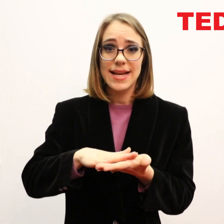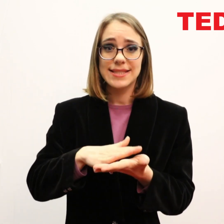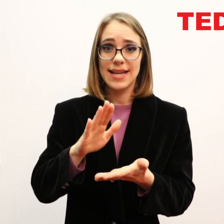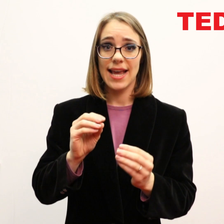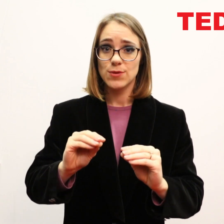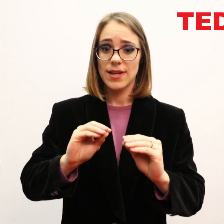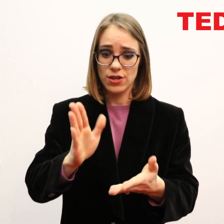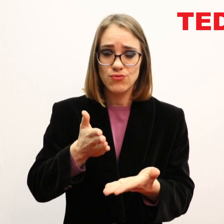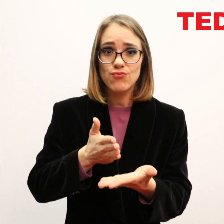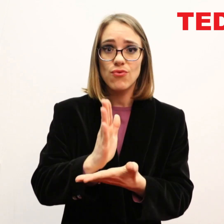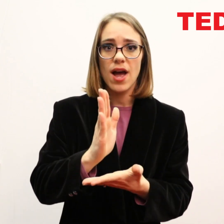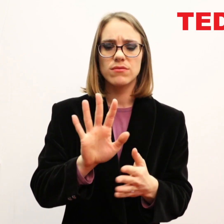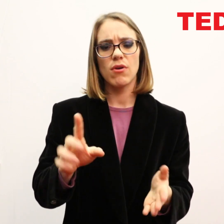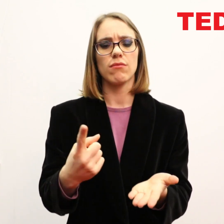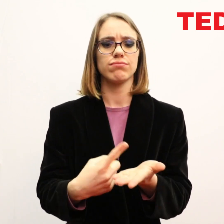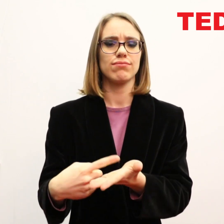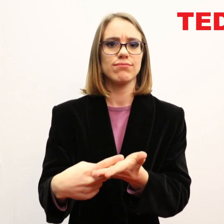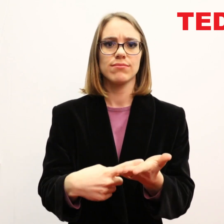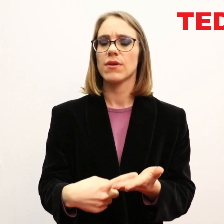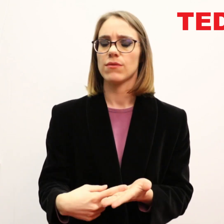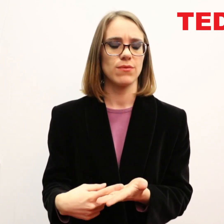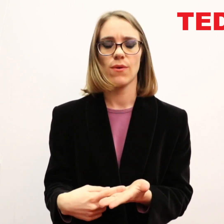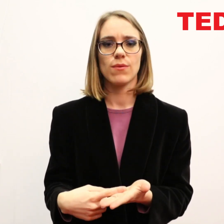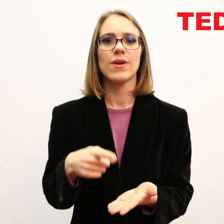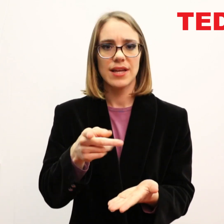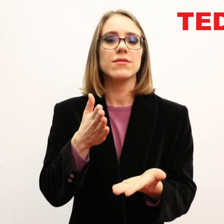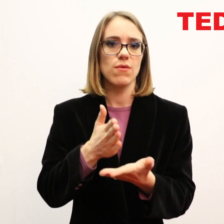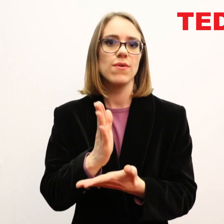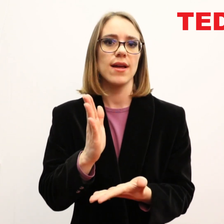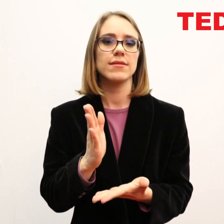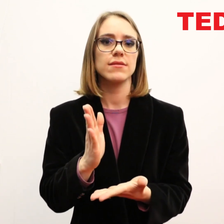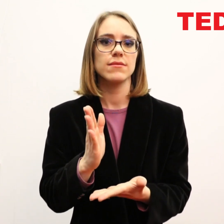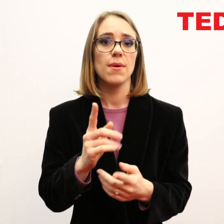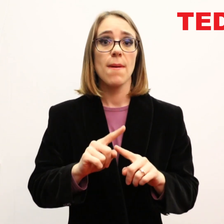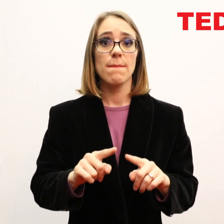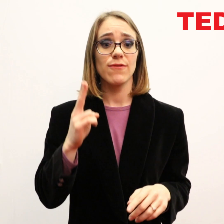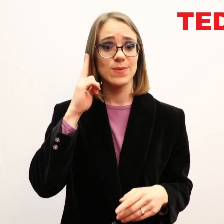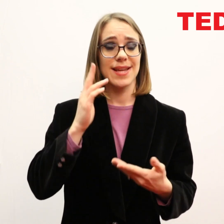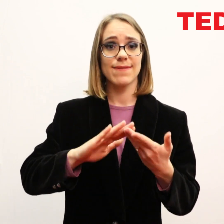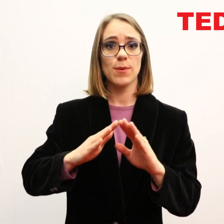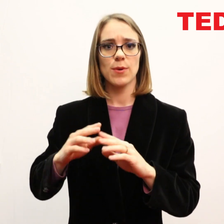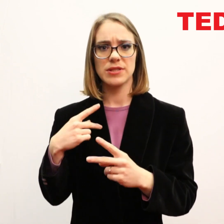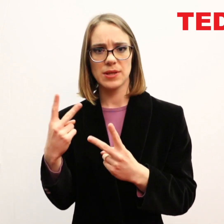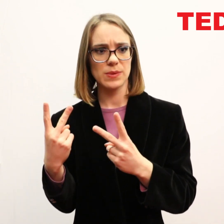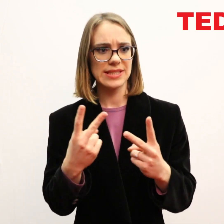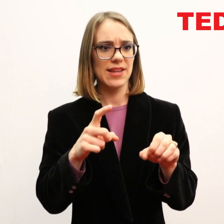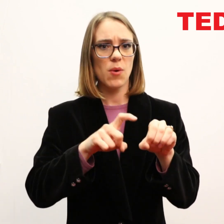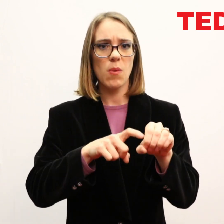The right to basic education is not up for discussion. It's a right. But for the Deaf community,